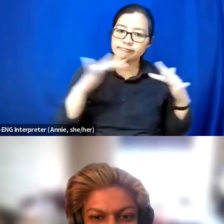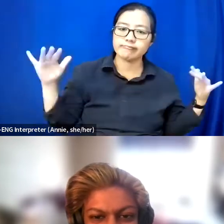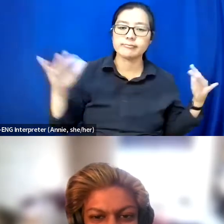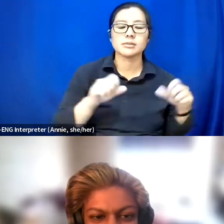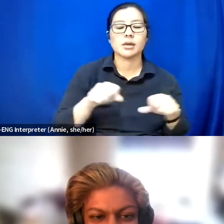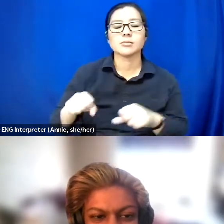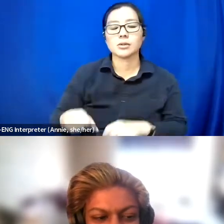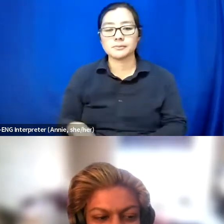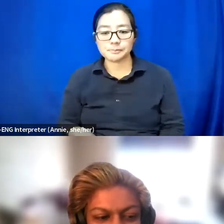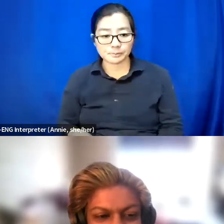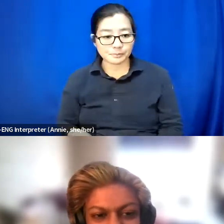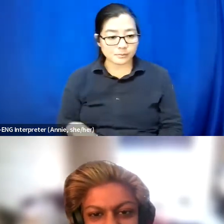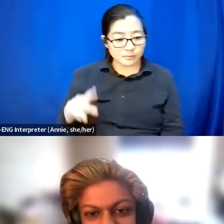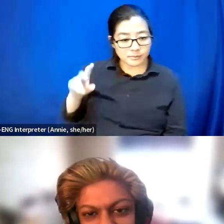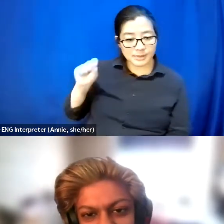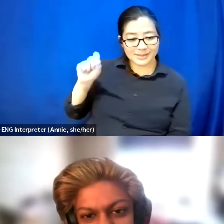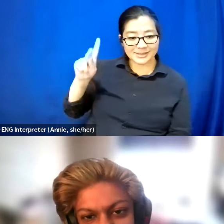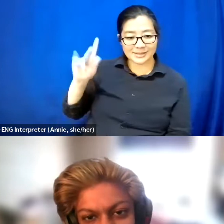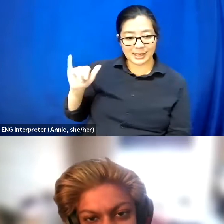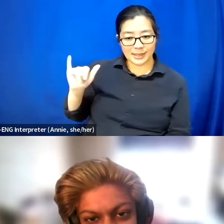Great. And let me just interject one thing.